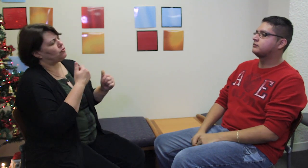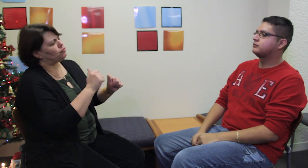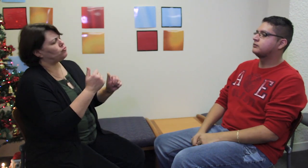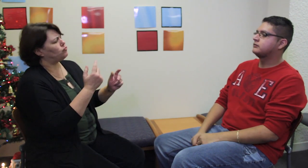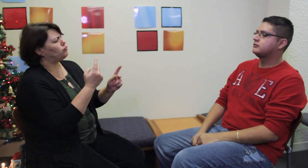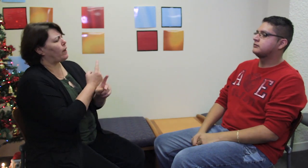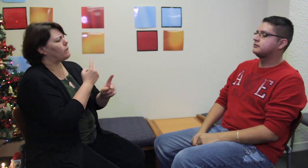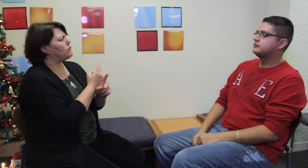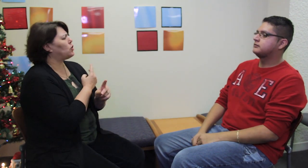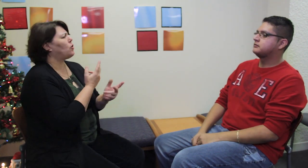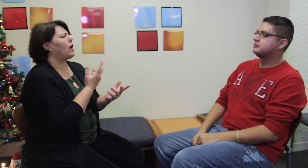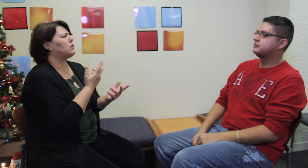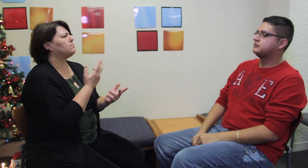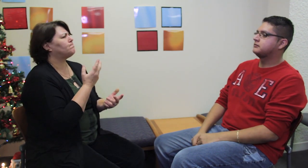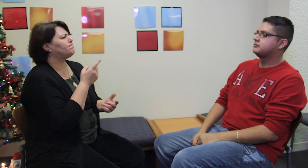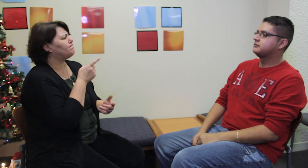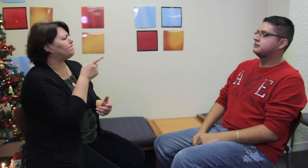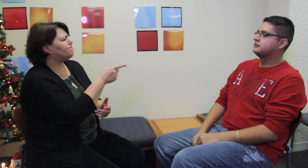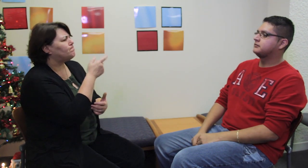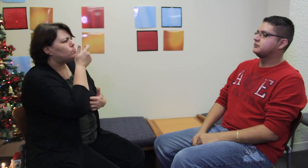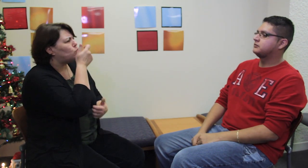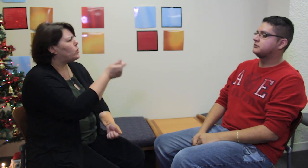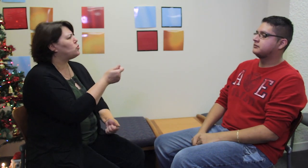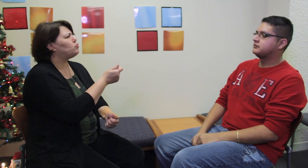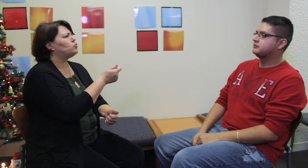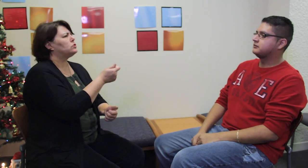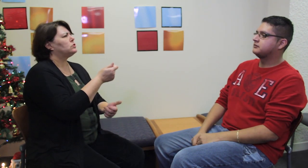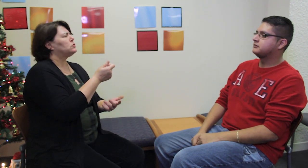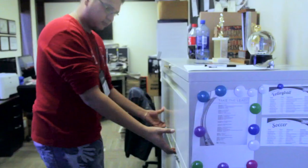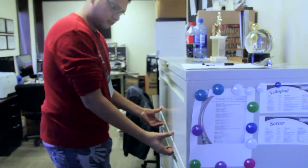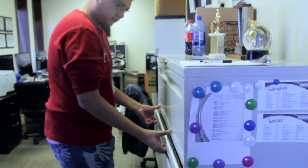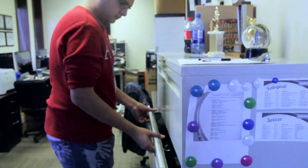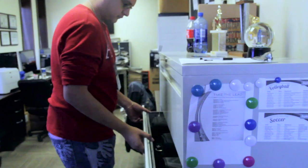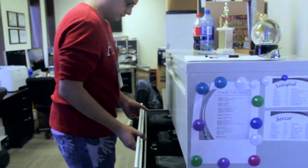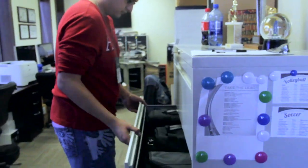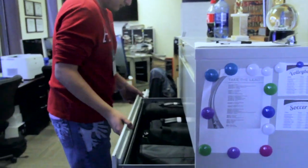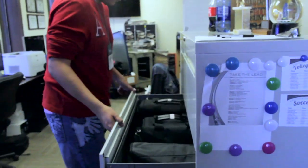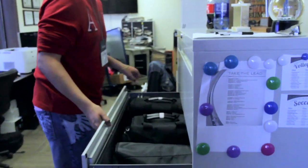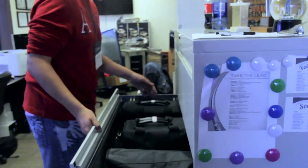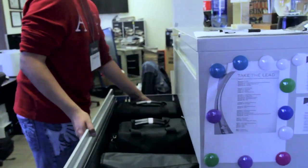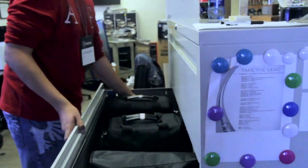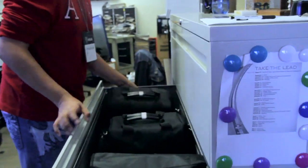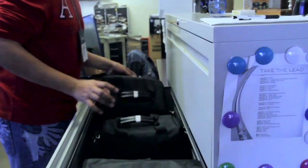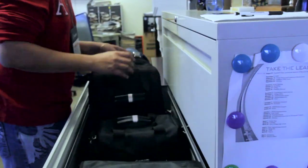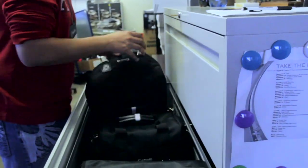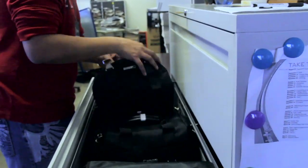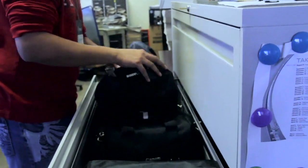I try to figure out exactly what your interests are, what you like to do, so that I can help